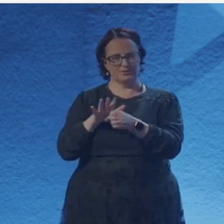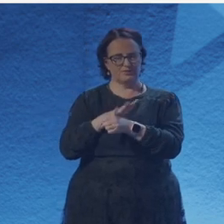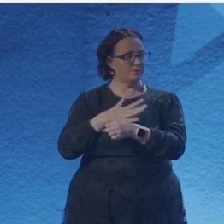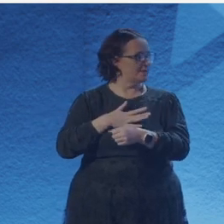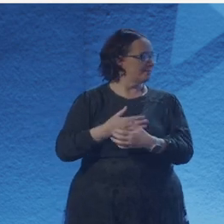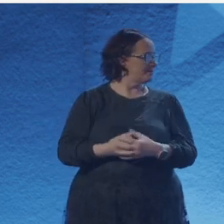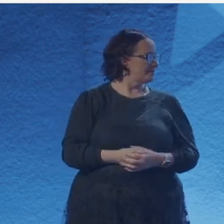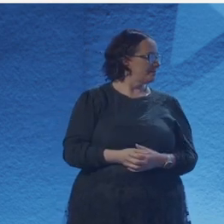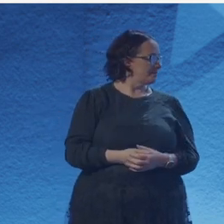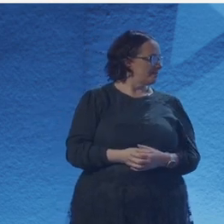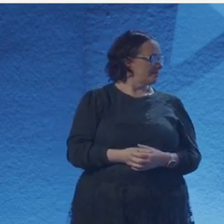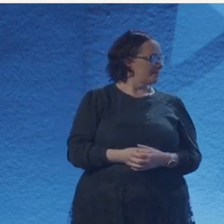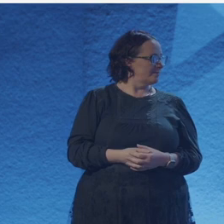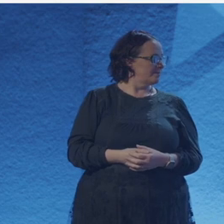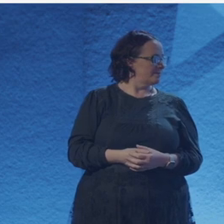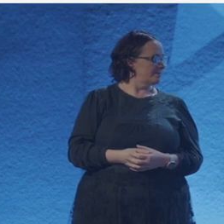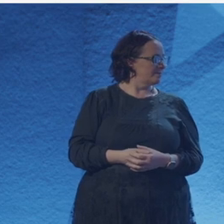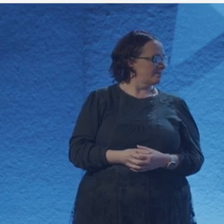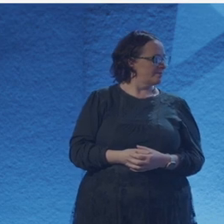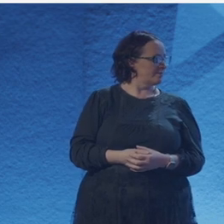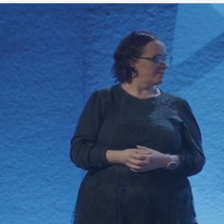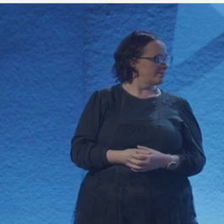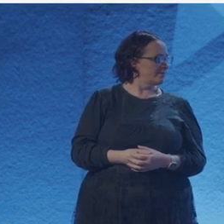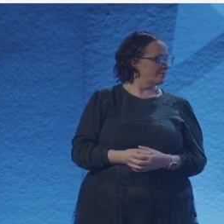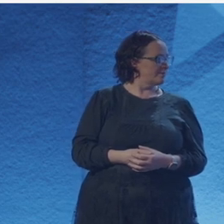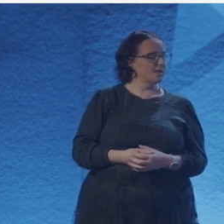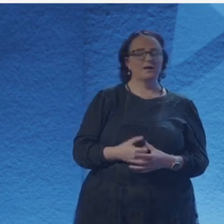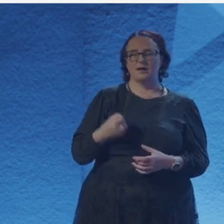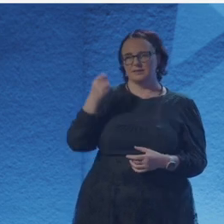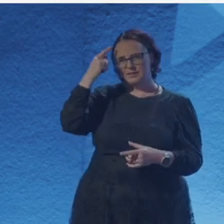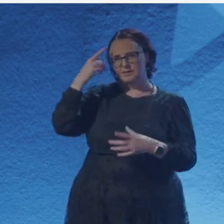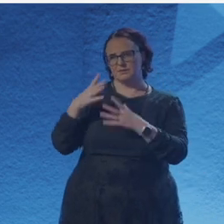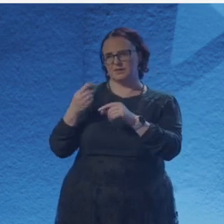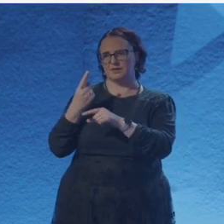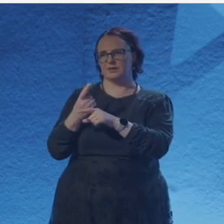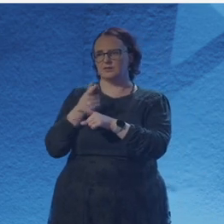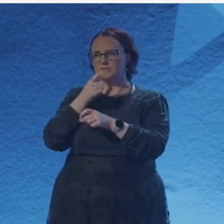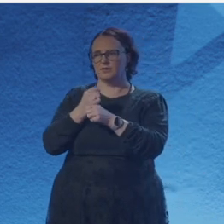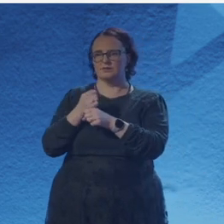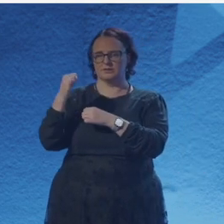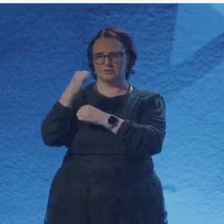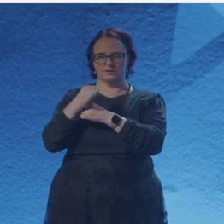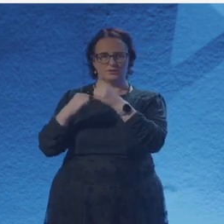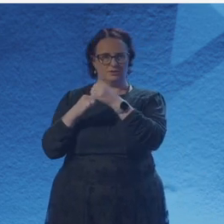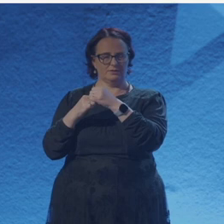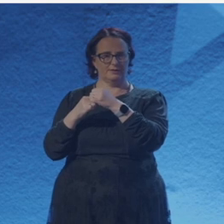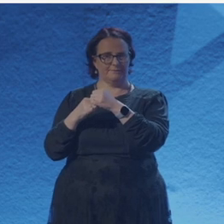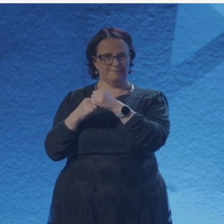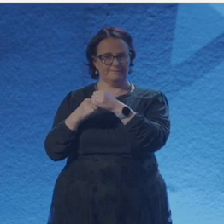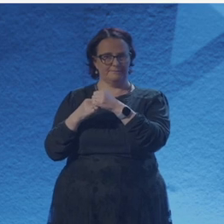and to think, Well, maybe I can arrange a poem in a way that is also sensible and organized.